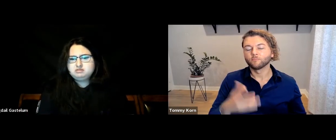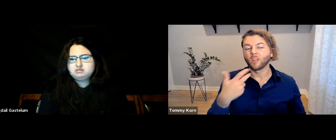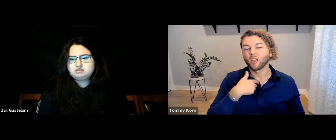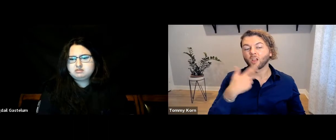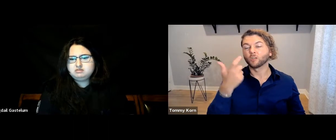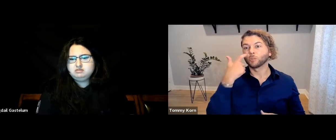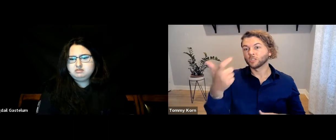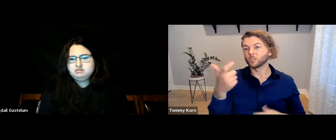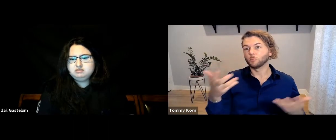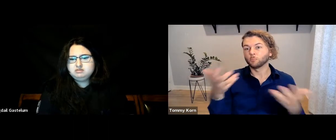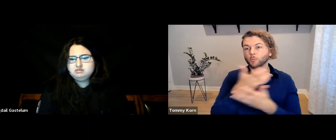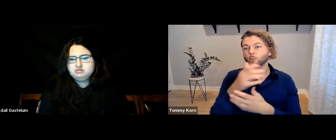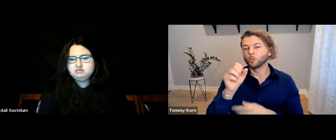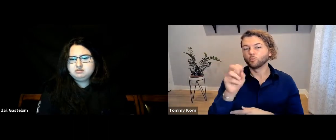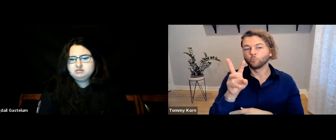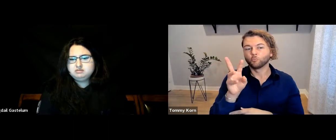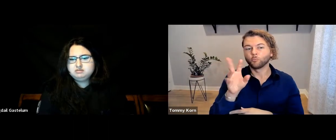Yeah, I watched Switched at Birth.